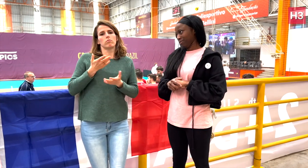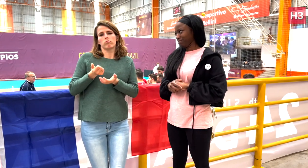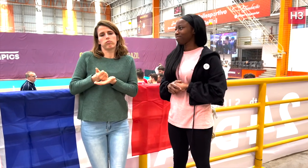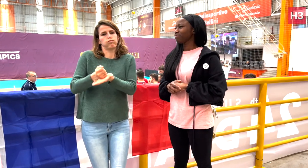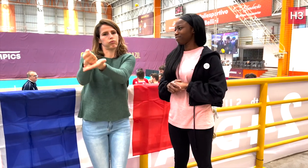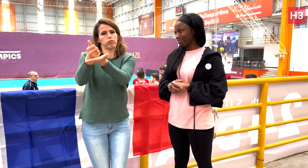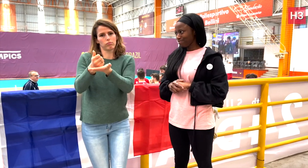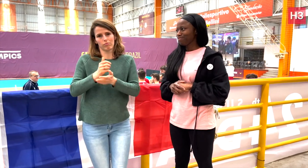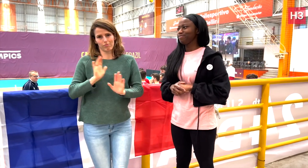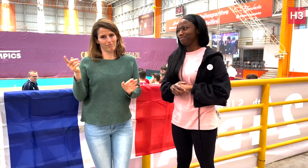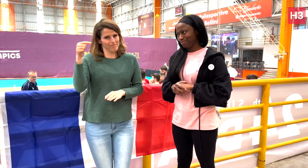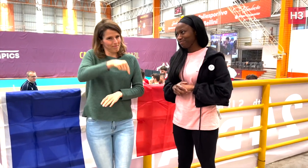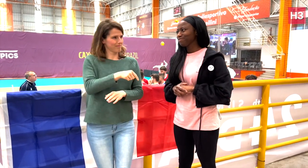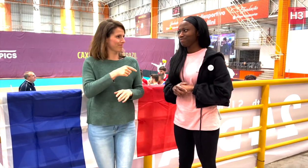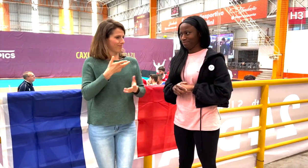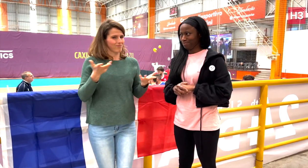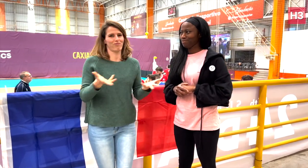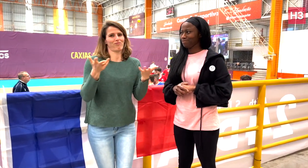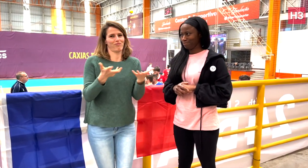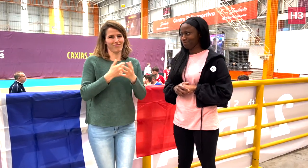so I must be here to support them.